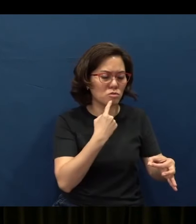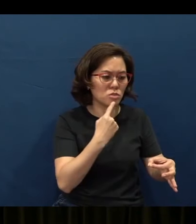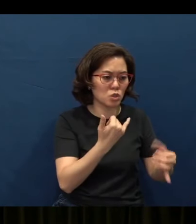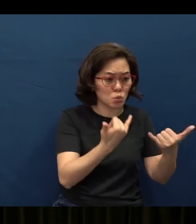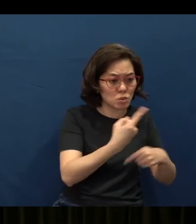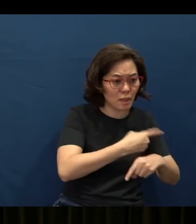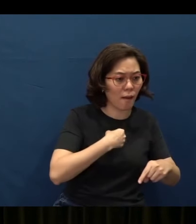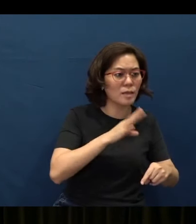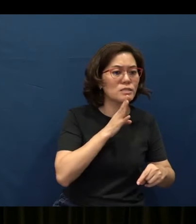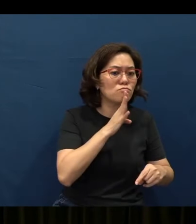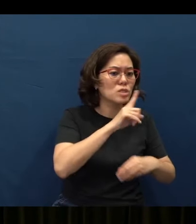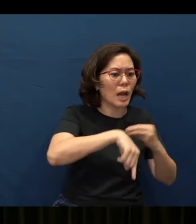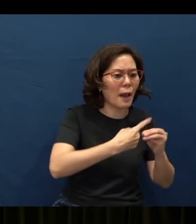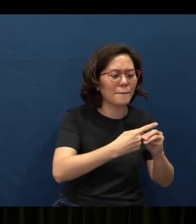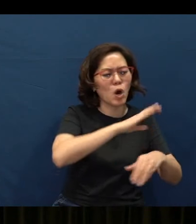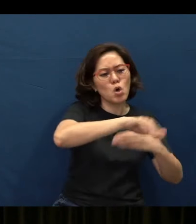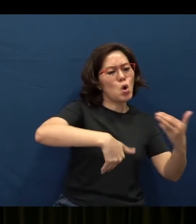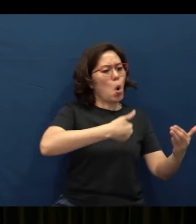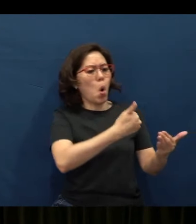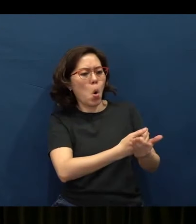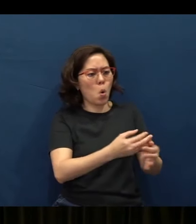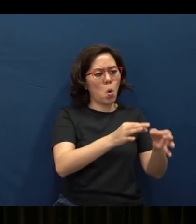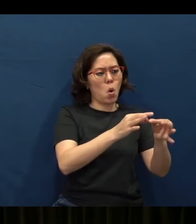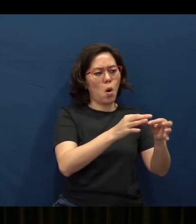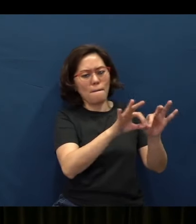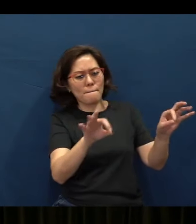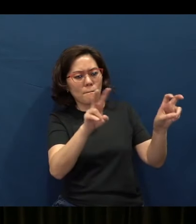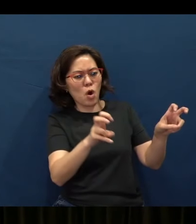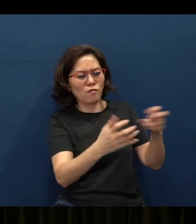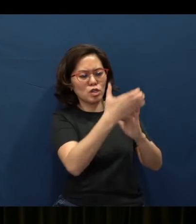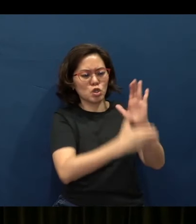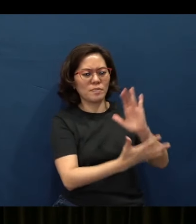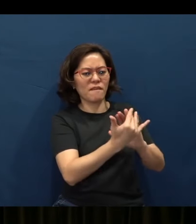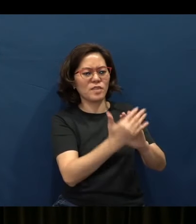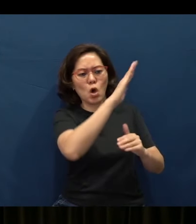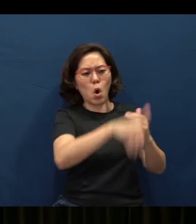speak on the whole of Proverbs chapter 15, and they're all related together.”